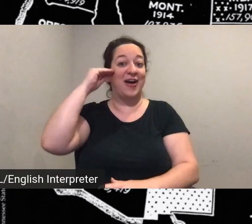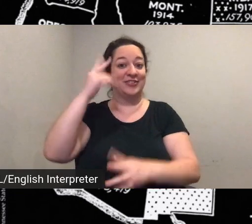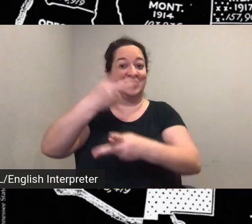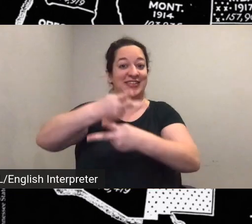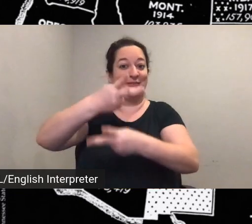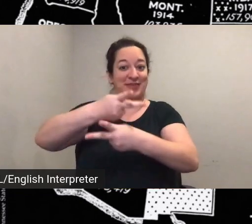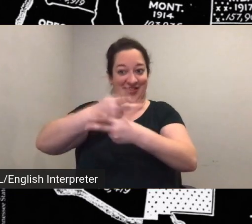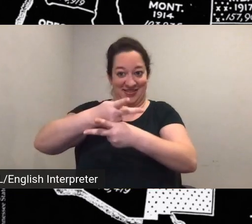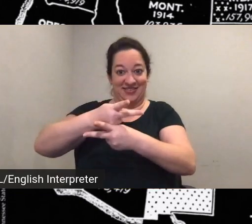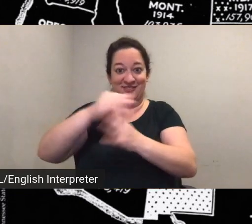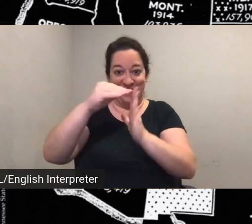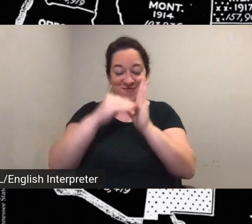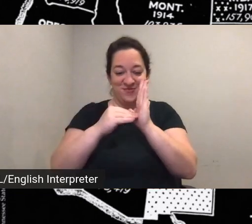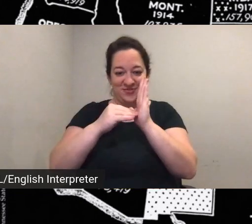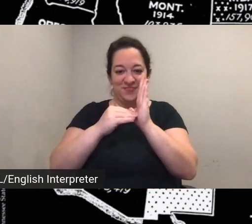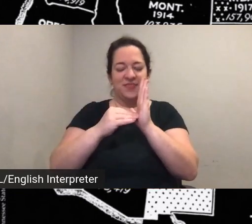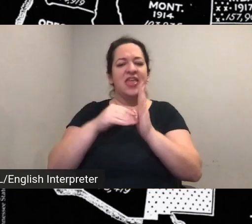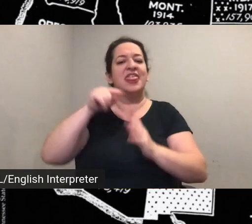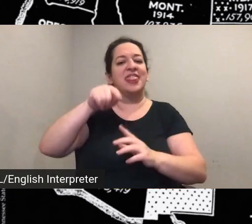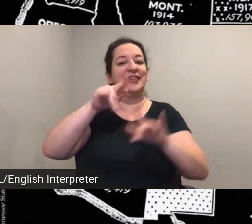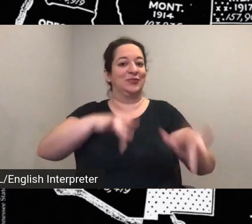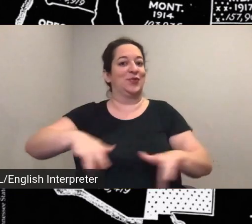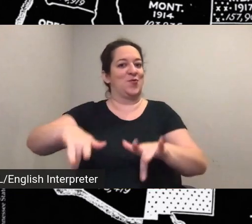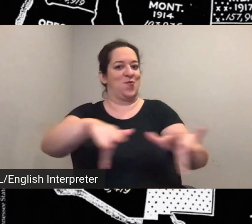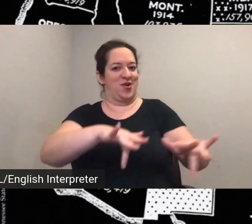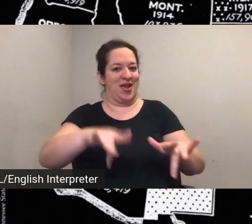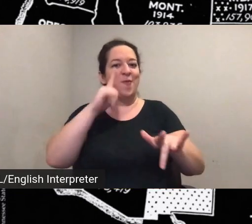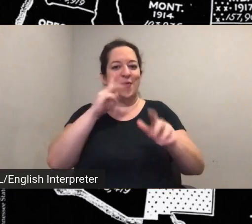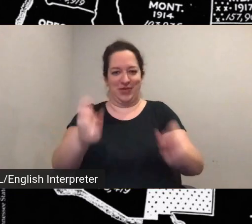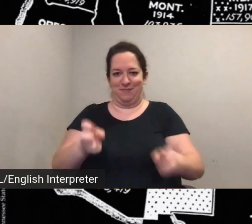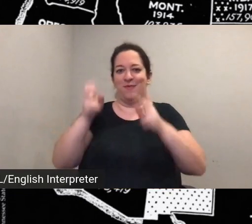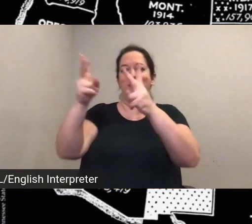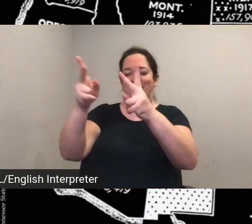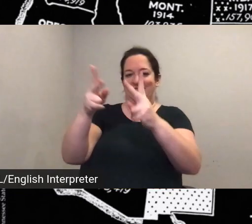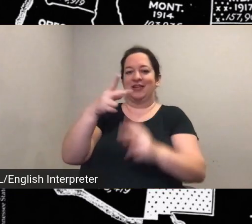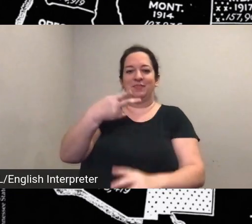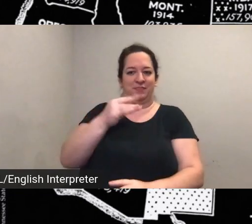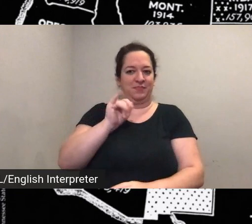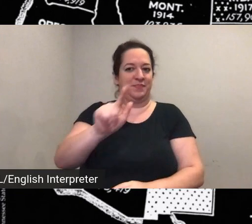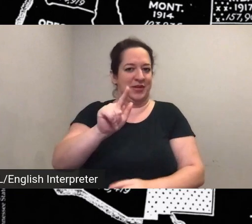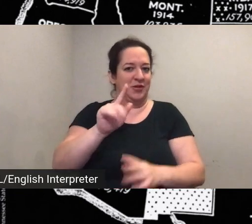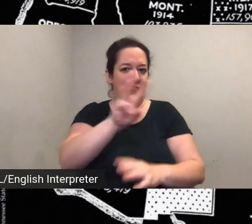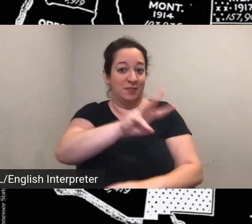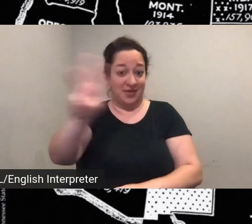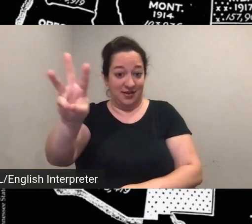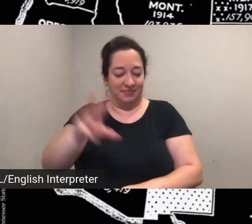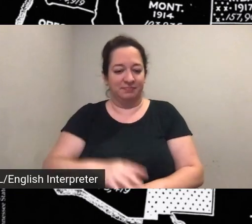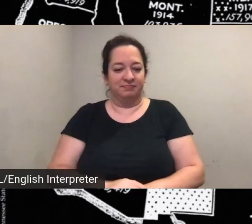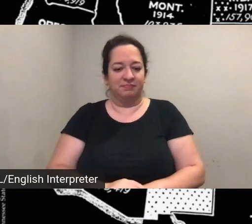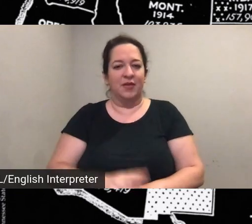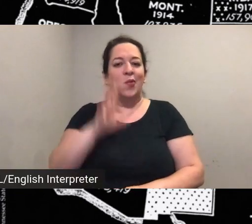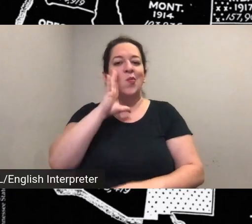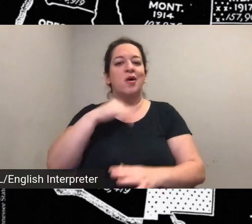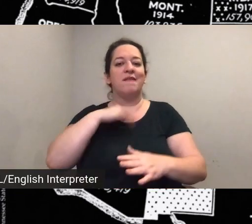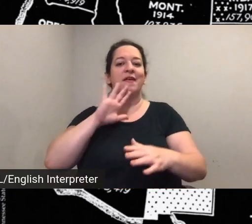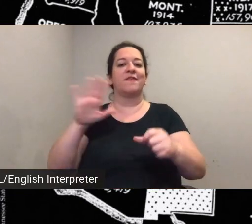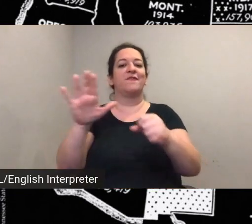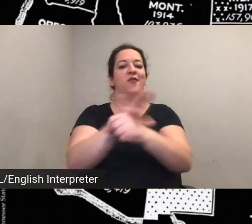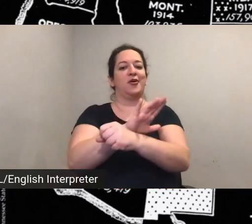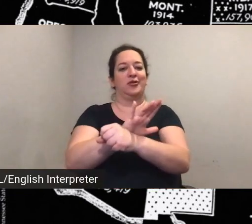recording will be hosted on the Peale's website and posted with a full transcript created live for us today by